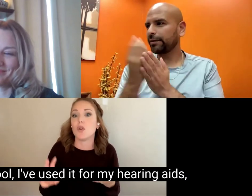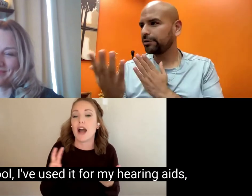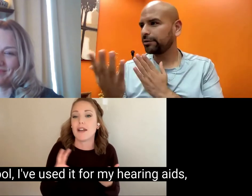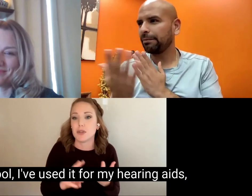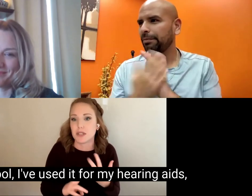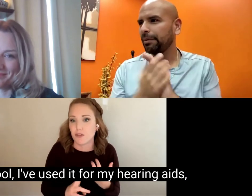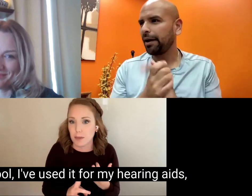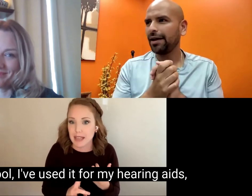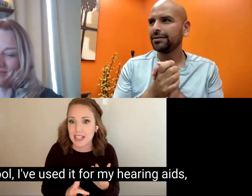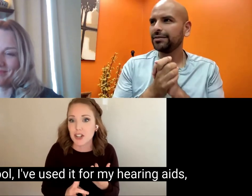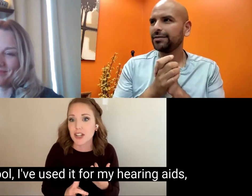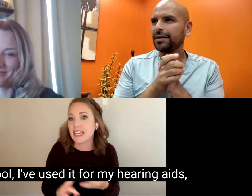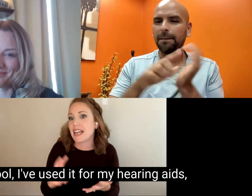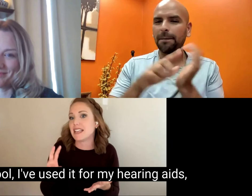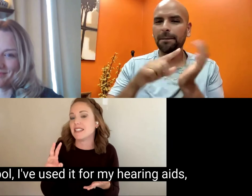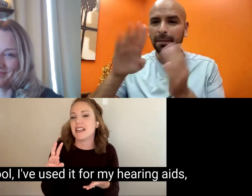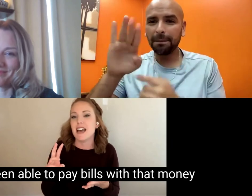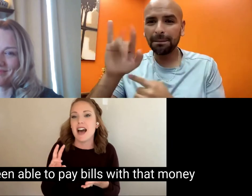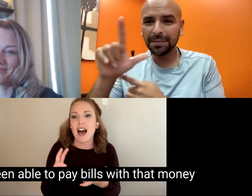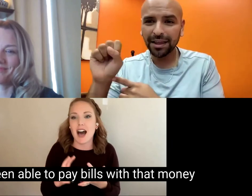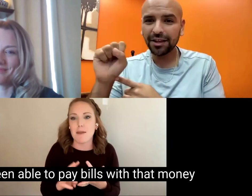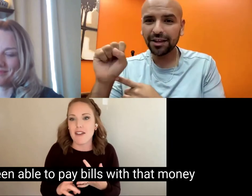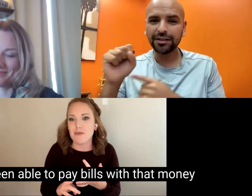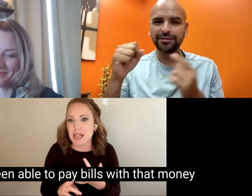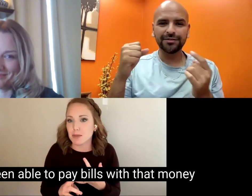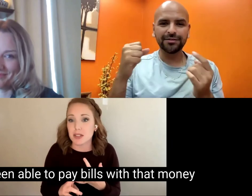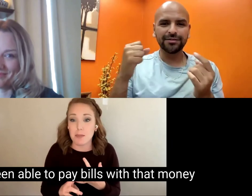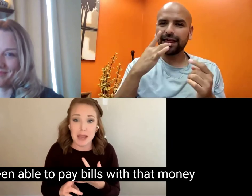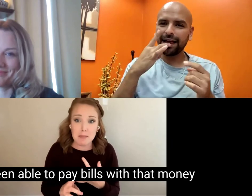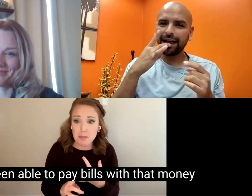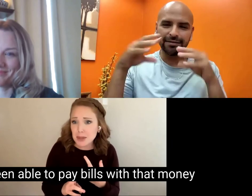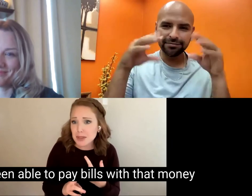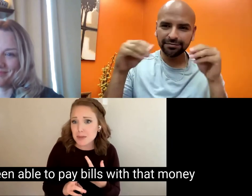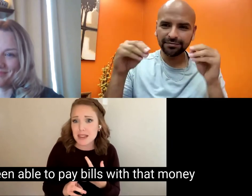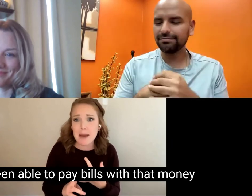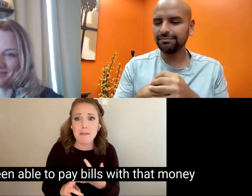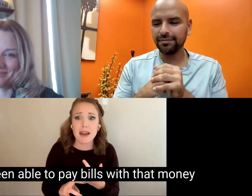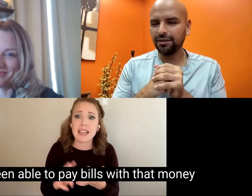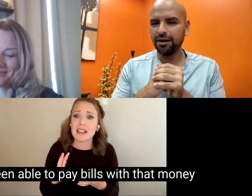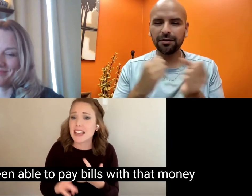school, I've used it for my hearing aids, I've been able to pay bills with that money